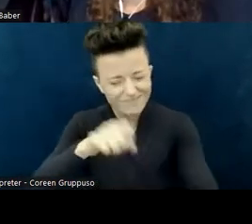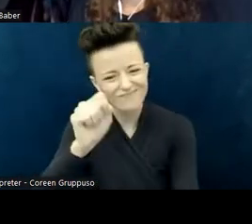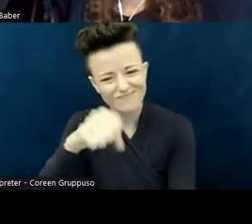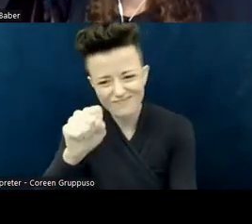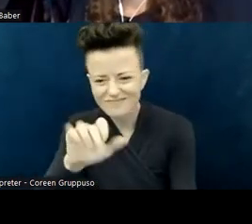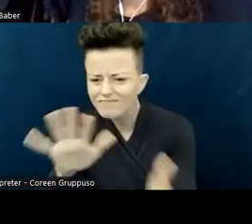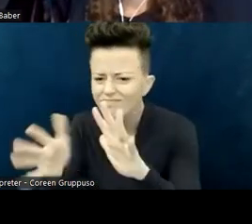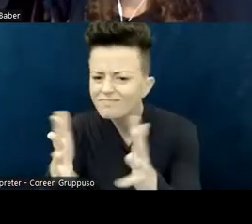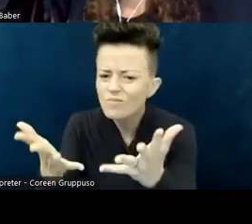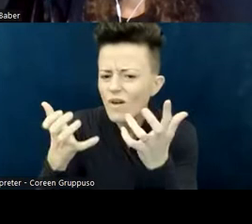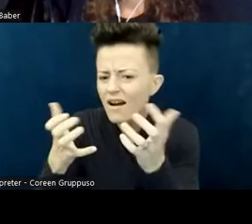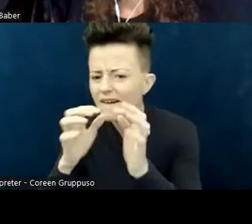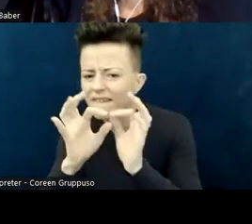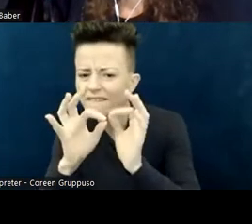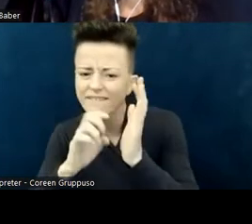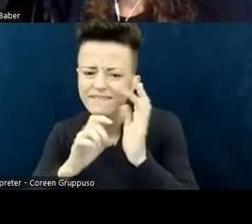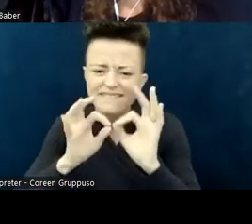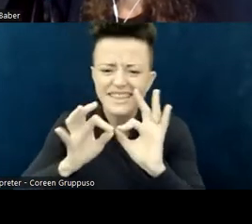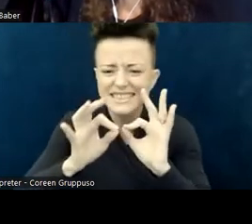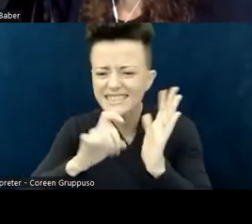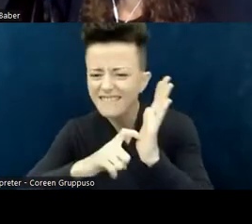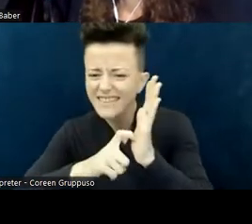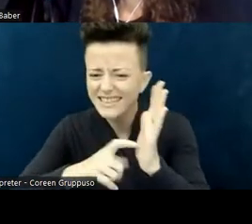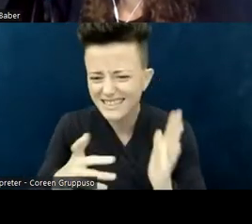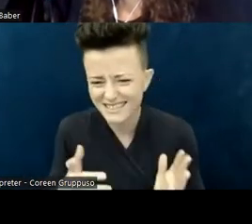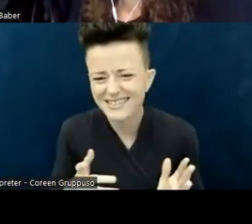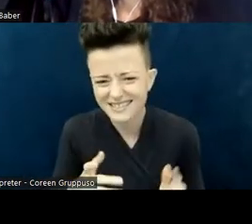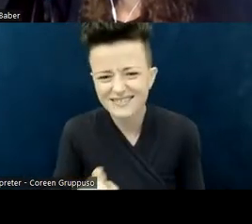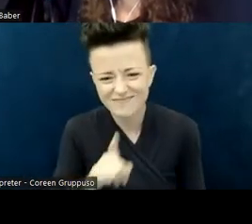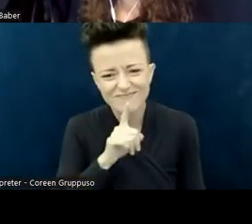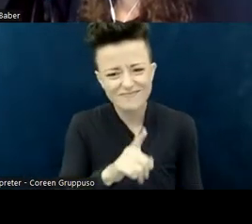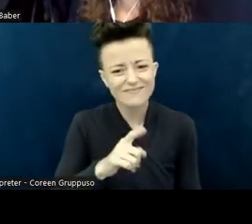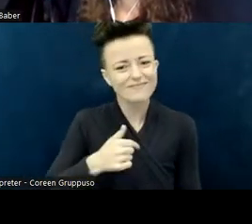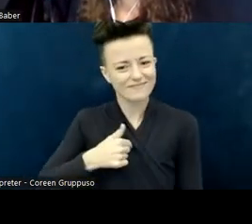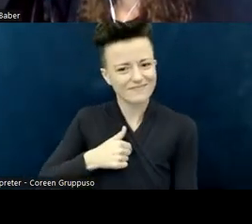in the disabilities ministry/theology space of some of my medical model habits